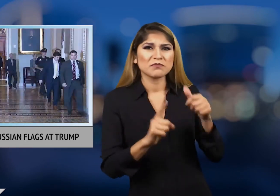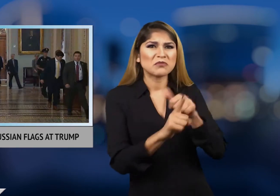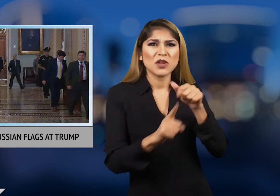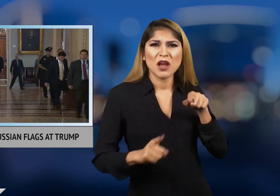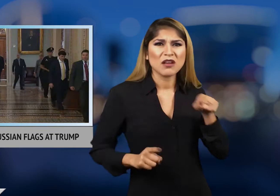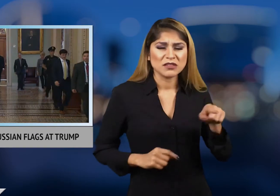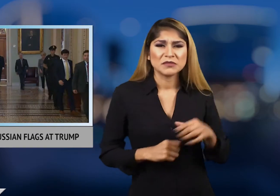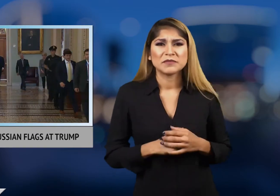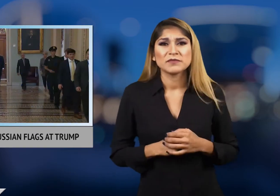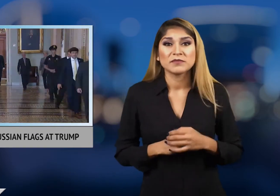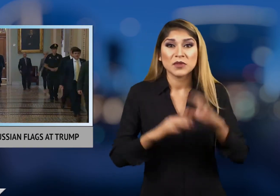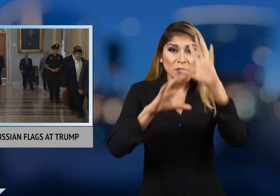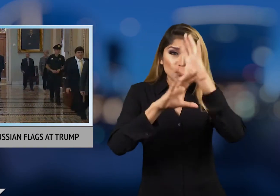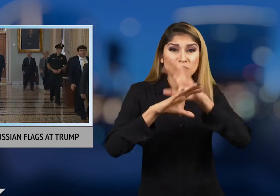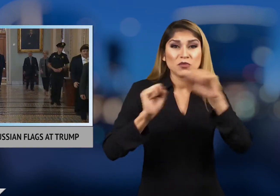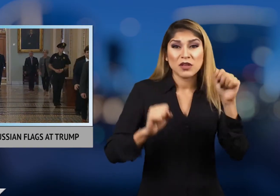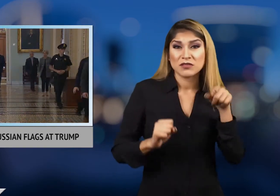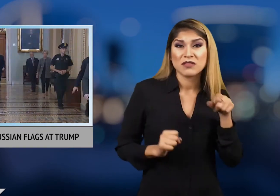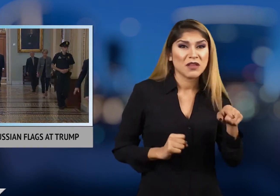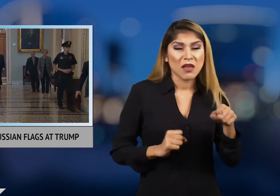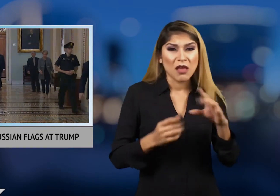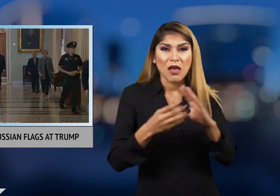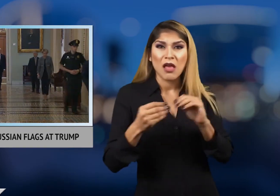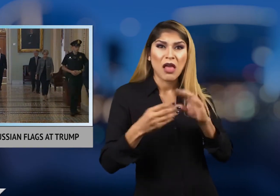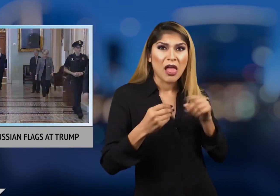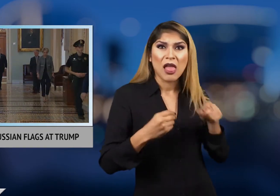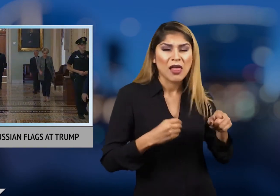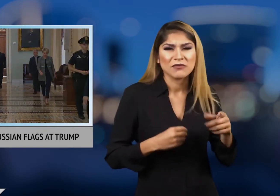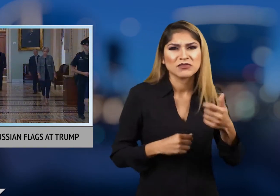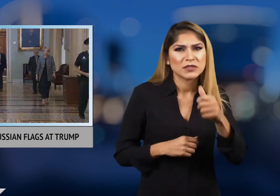He also yelled "The president conspired with agents of